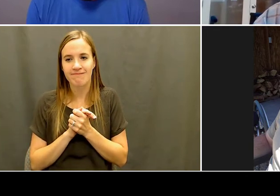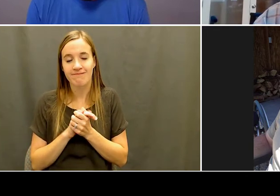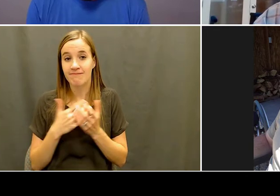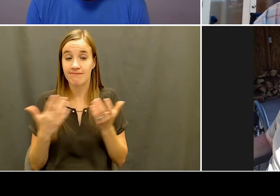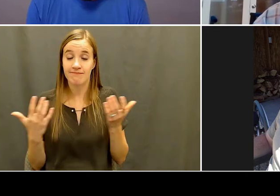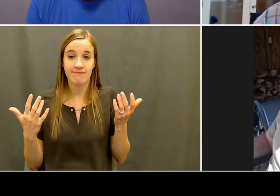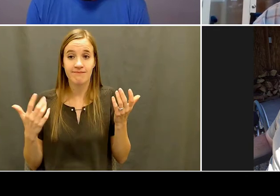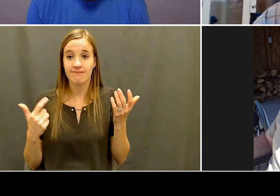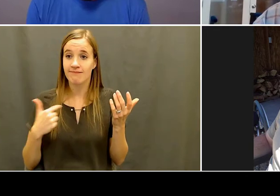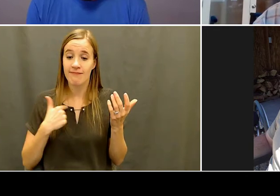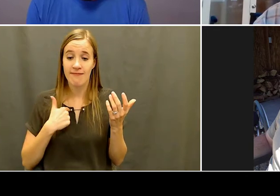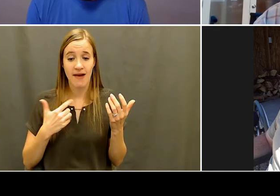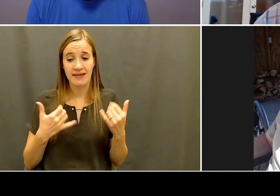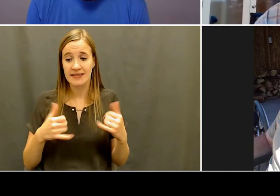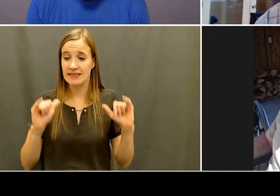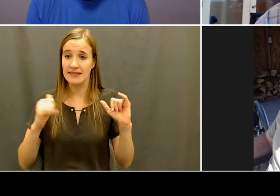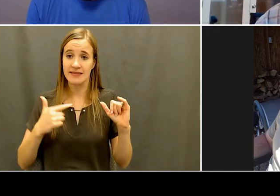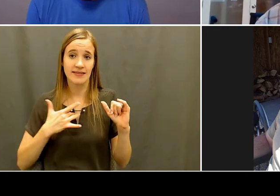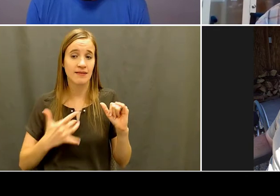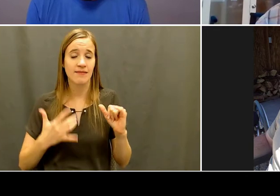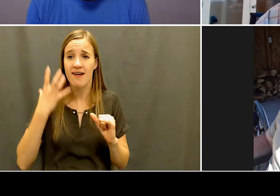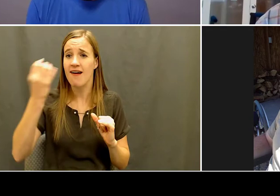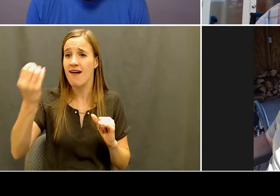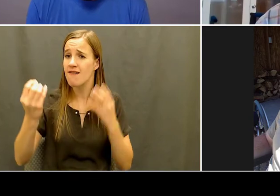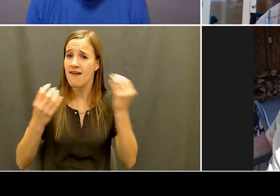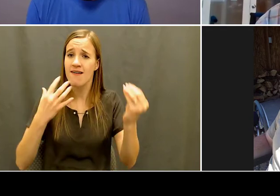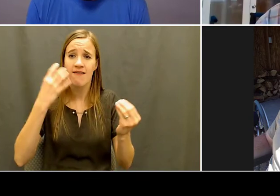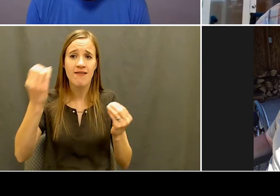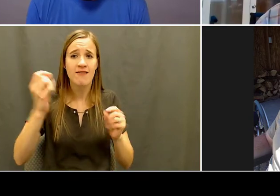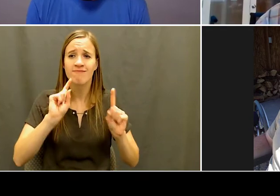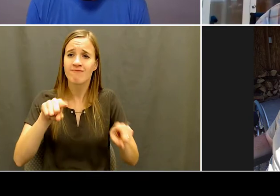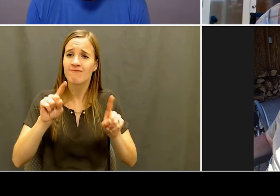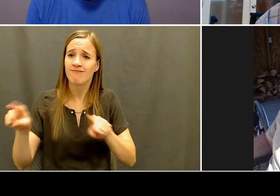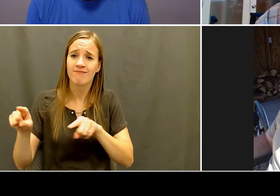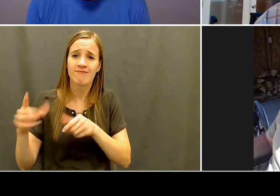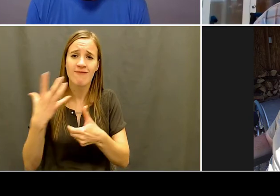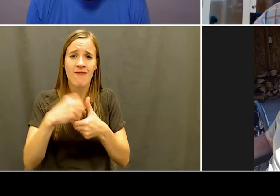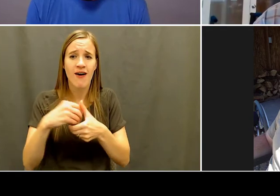changed a lot. But you know, it's, I love it here. So.